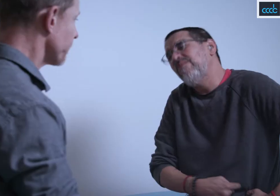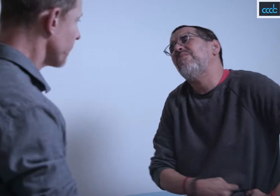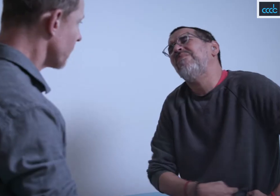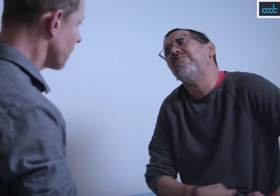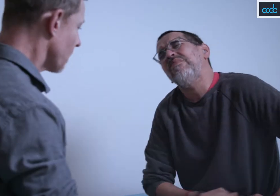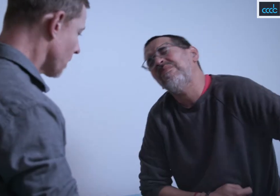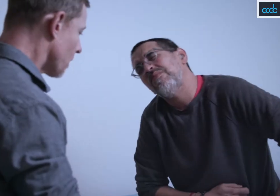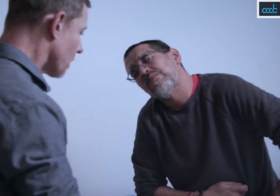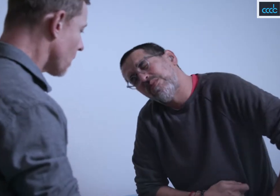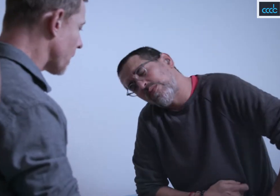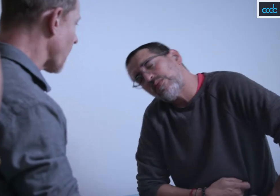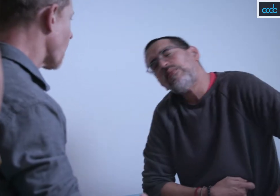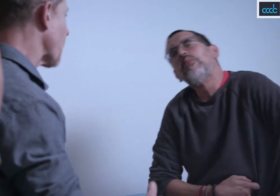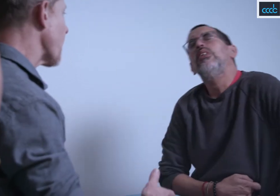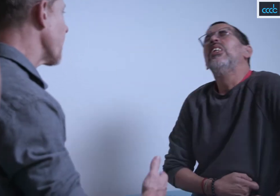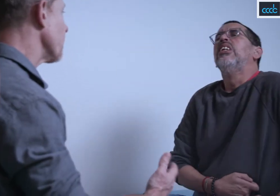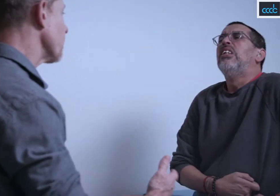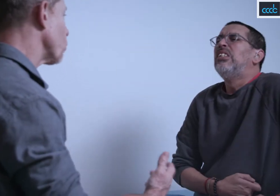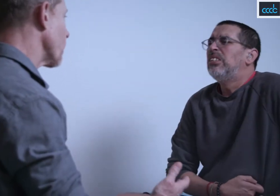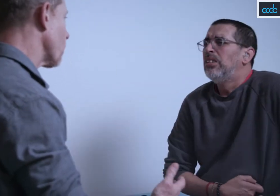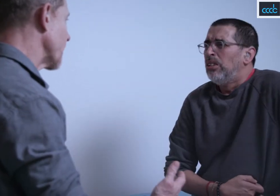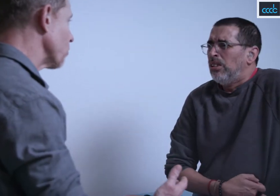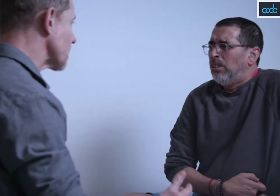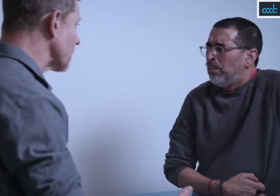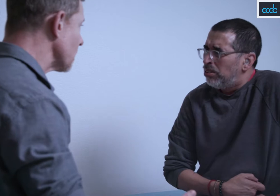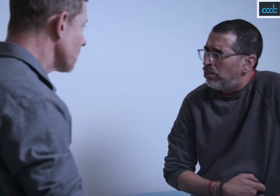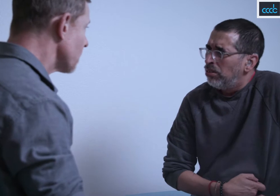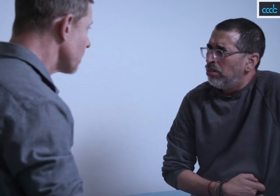Deaf Patient: This hurts. THIS HURTS! Stabbing pain. HURTS! Deaf Patient: (Struggle to understand Doctor)